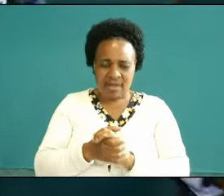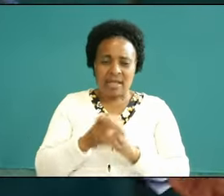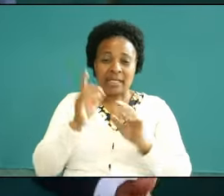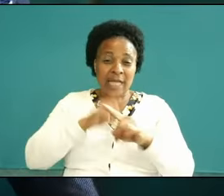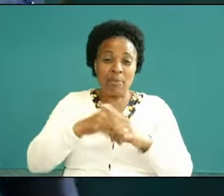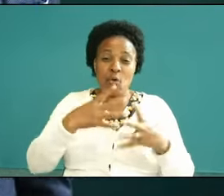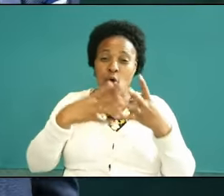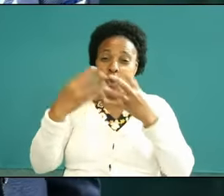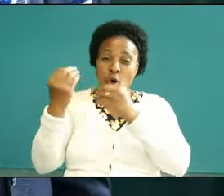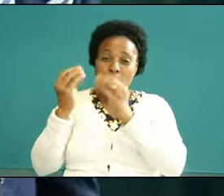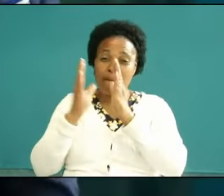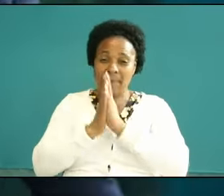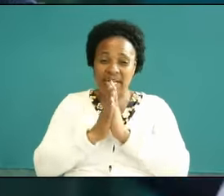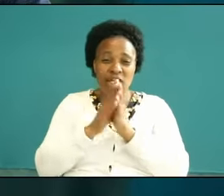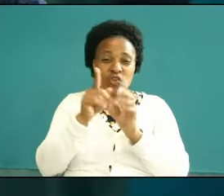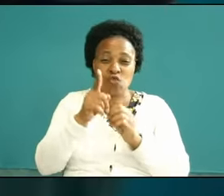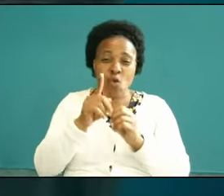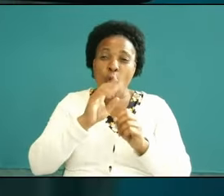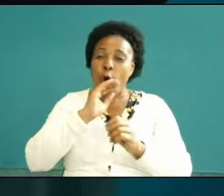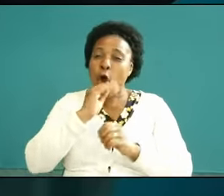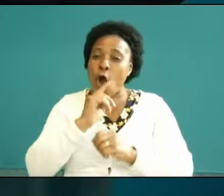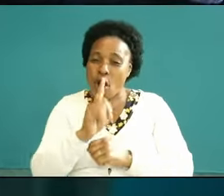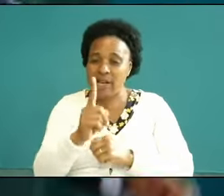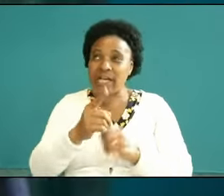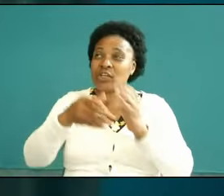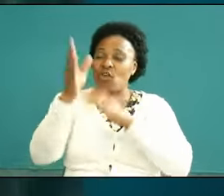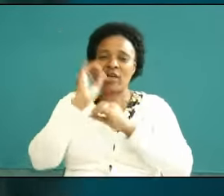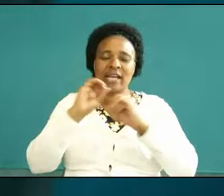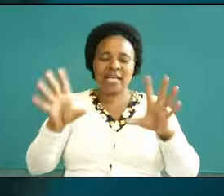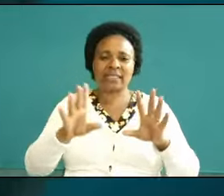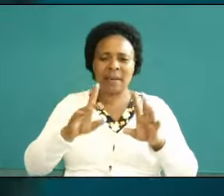pouring your anger before the Lord you are rejoicing before the Lord because the Lord